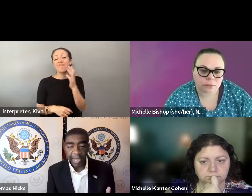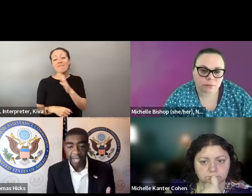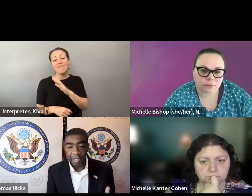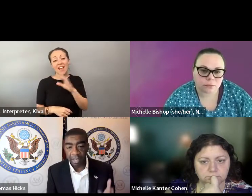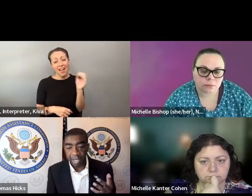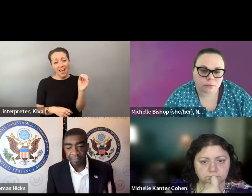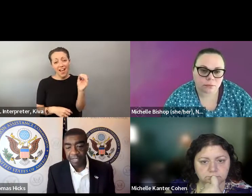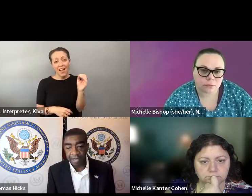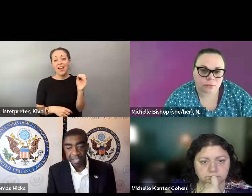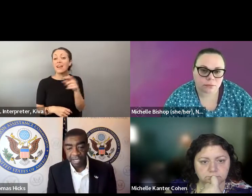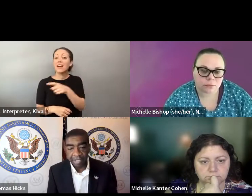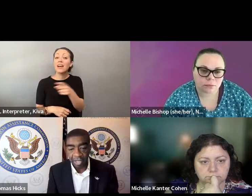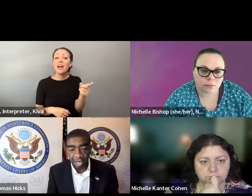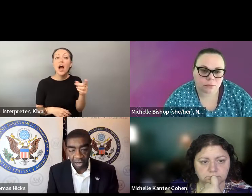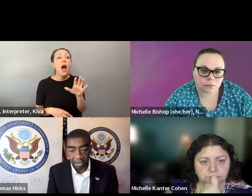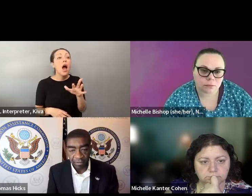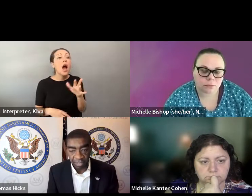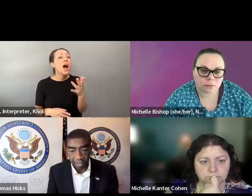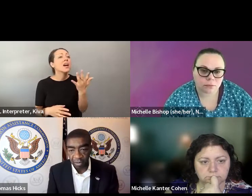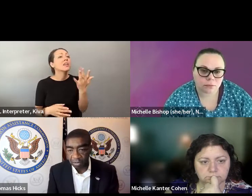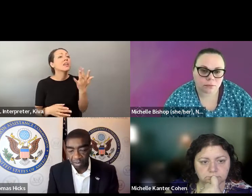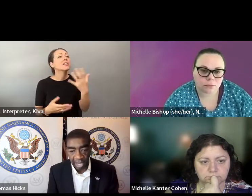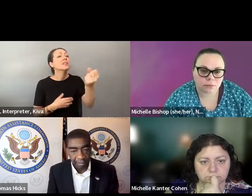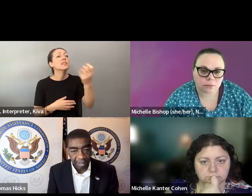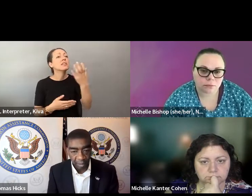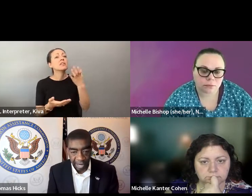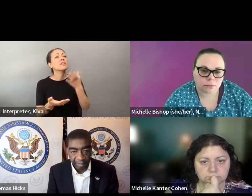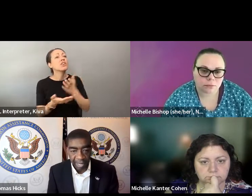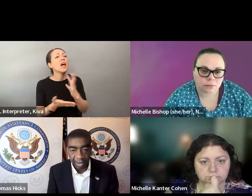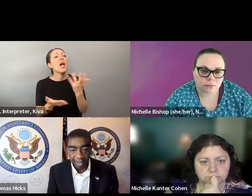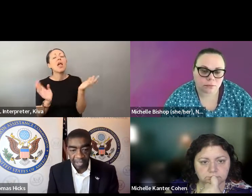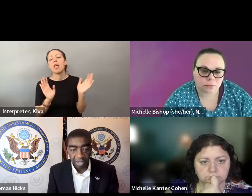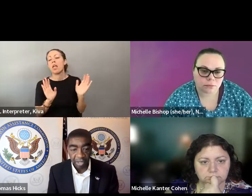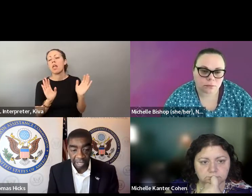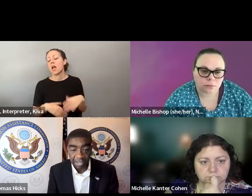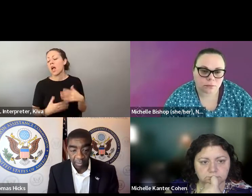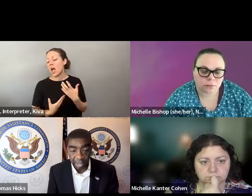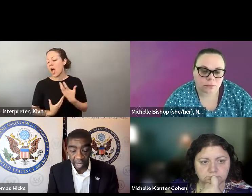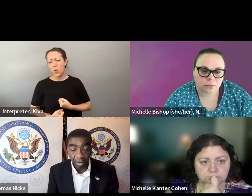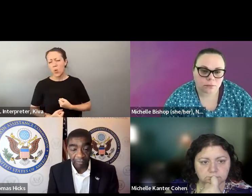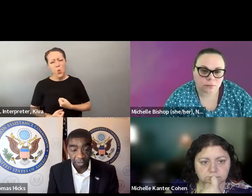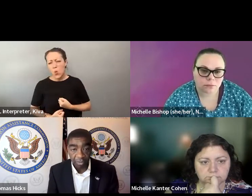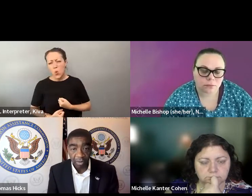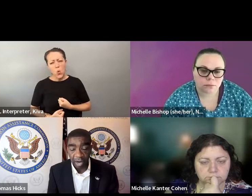would suggest and continue to say, don't be quiet. If there's an issue the one thing I would add, and I I totally agree with what my fellow Panelists have said, particularly Doug within, Not one size fits all, but I would suggest, and and and continually say don't be quiet if there's an issue that occurs with you do not be quiet.